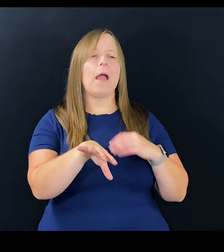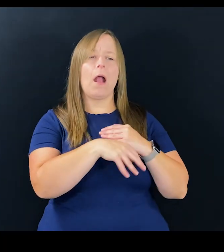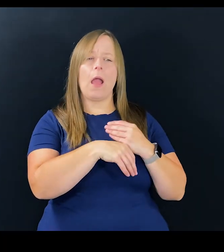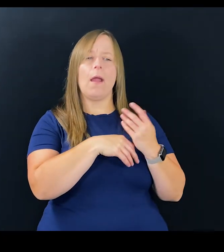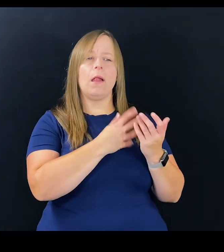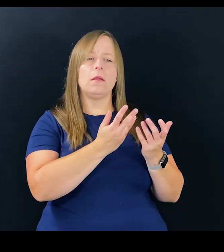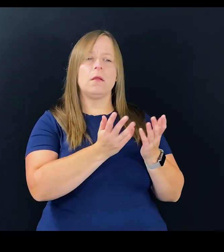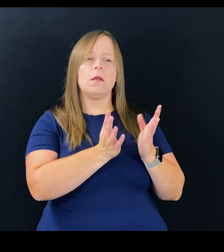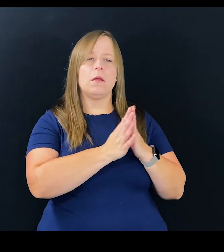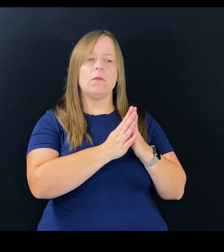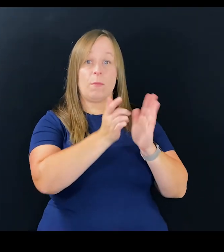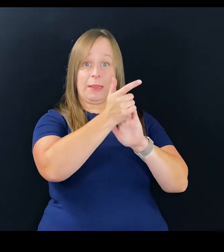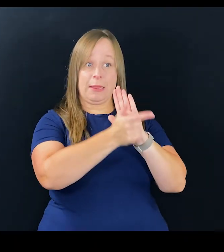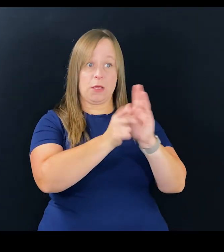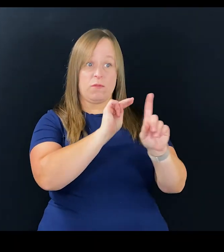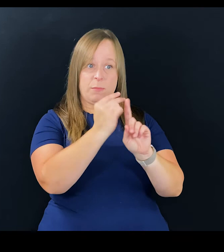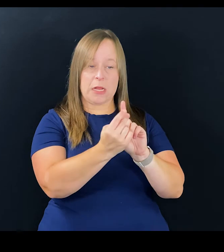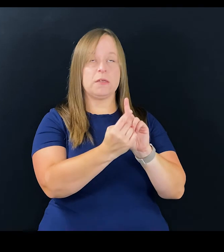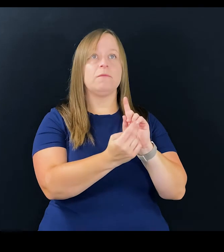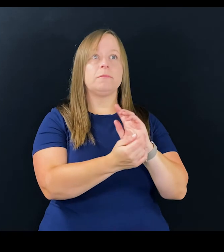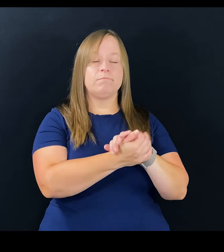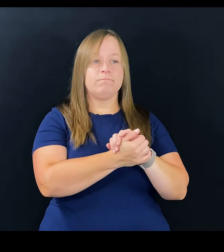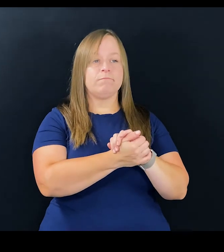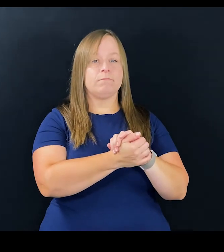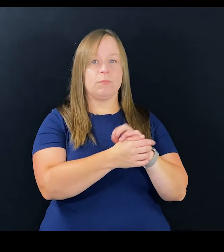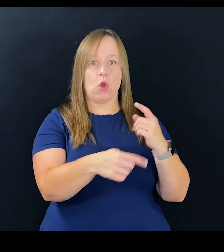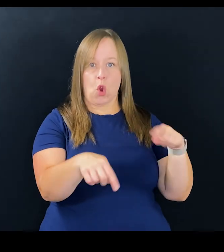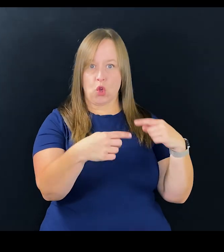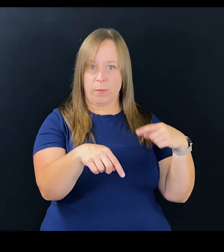I'll just add that from a legal perspective,